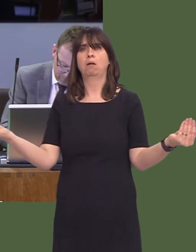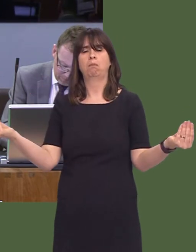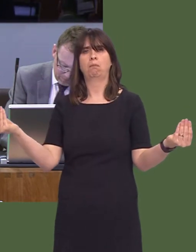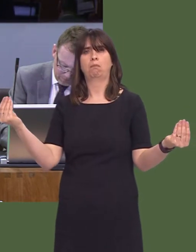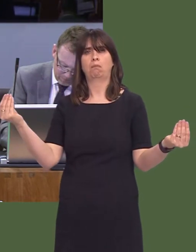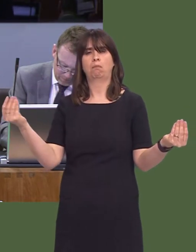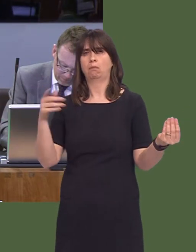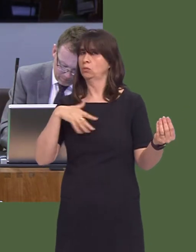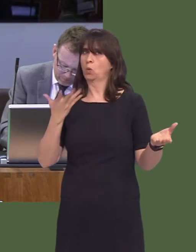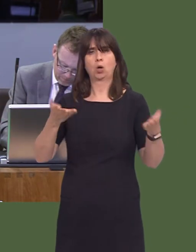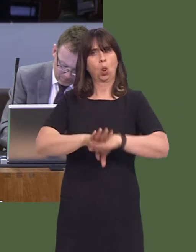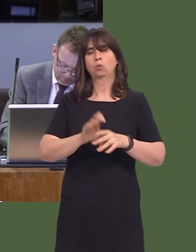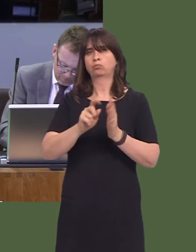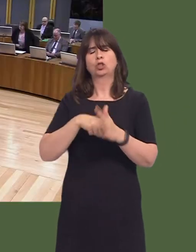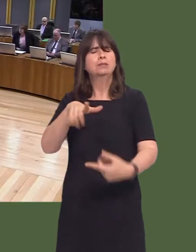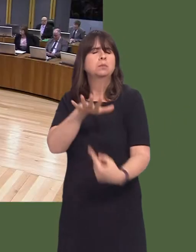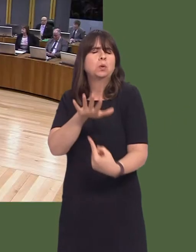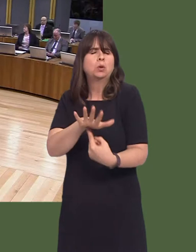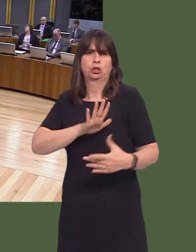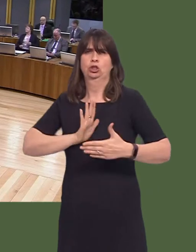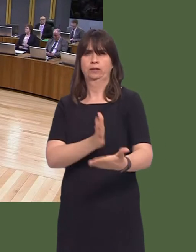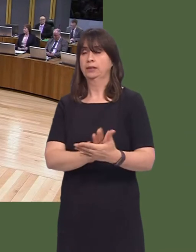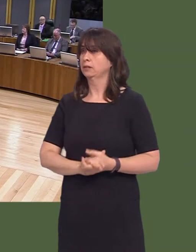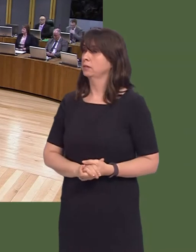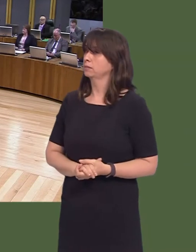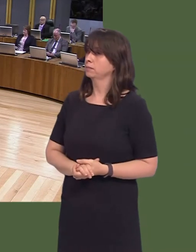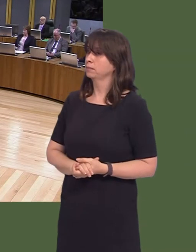longer access a very vital service. Carwyn Jones AM: It is a challenge in Government